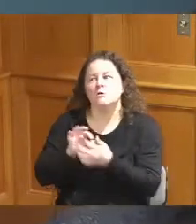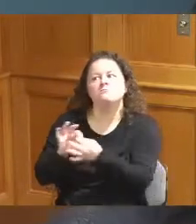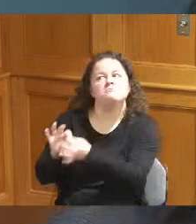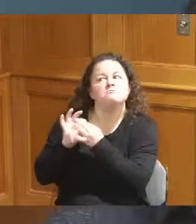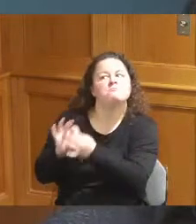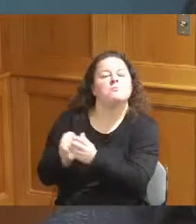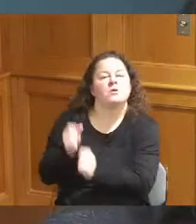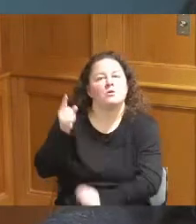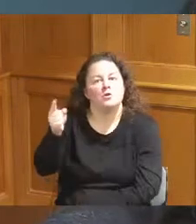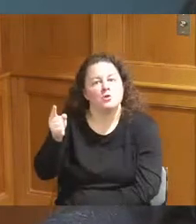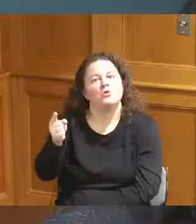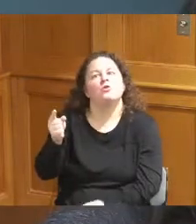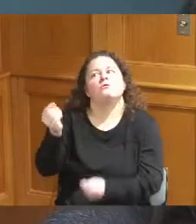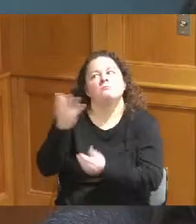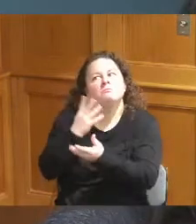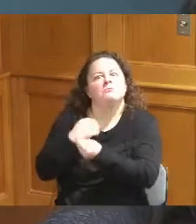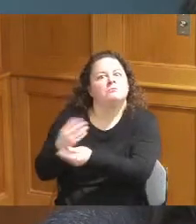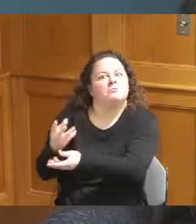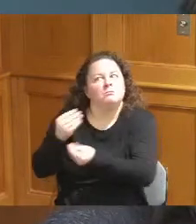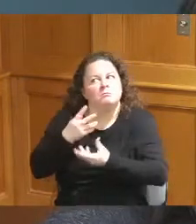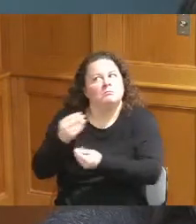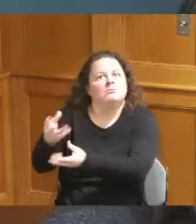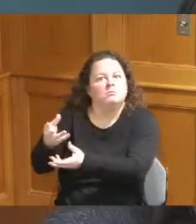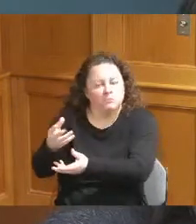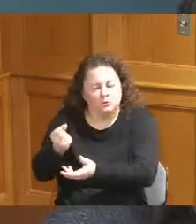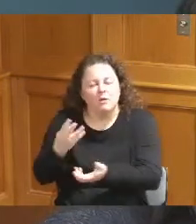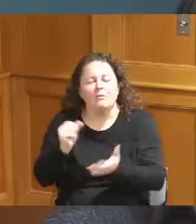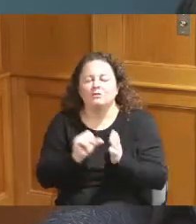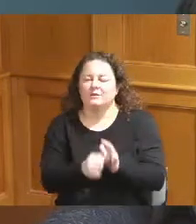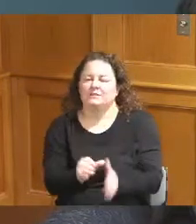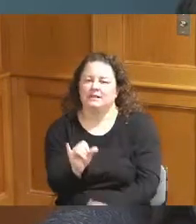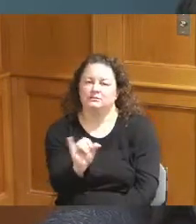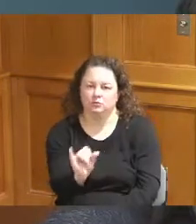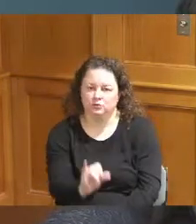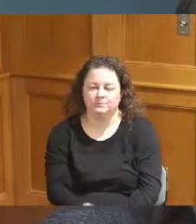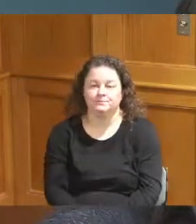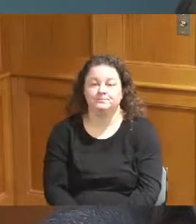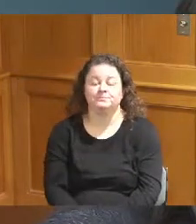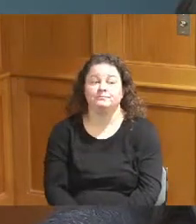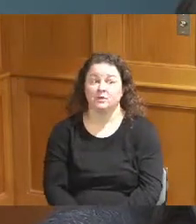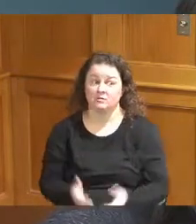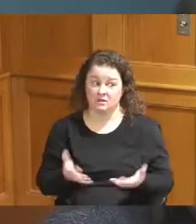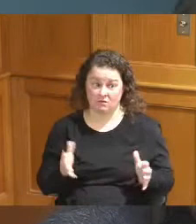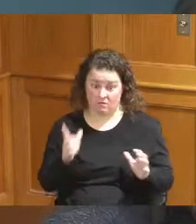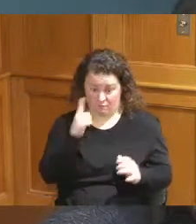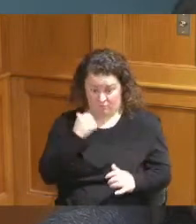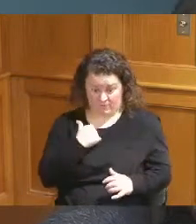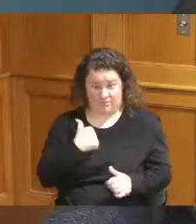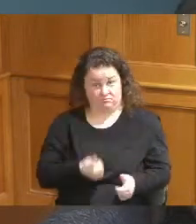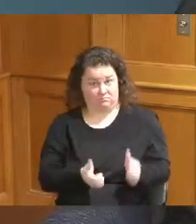wanted to highlight that as well that's all I have I'll ask the Administrator for your